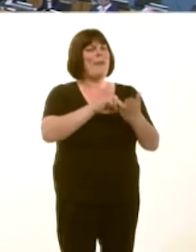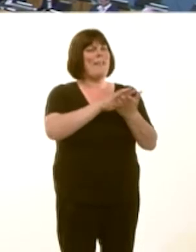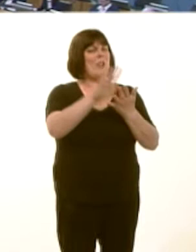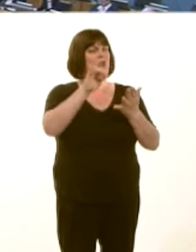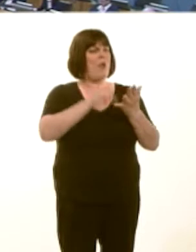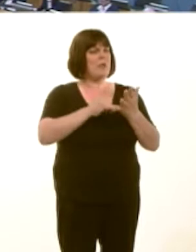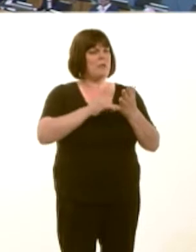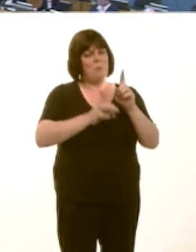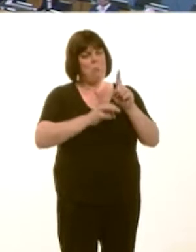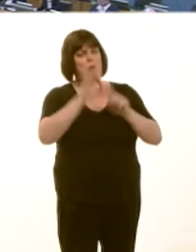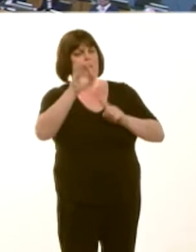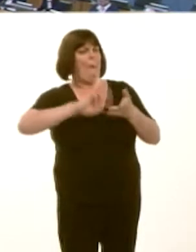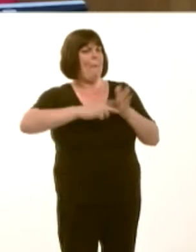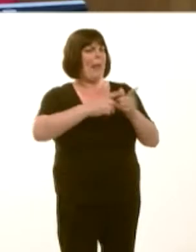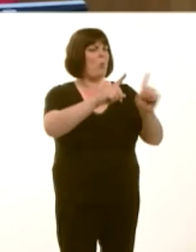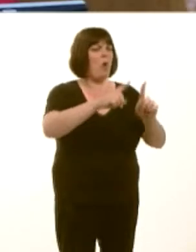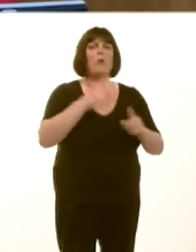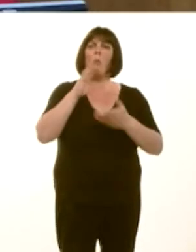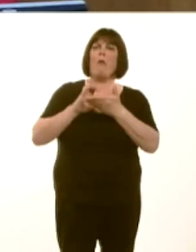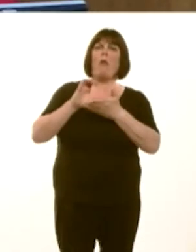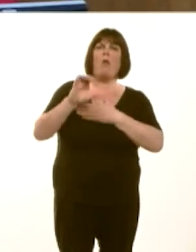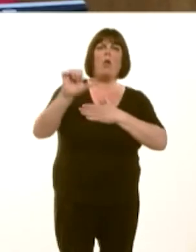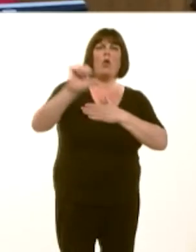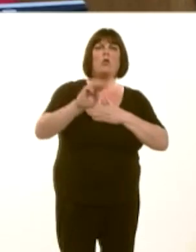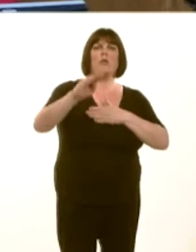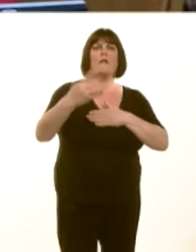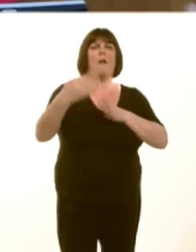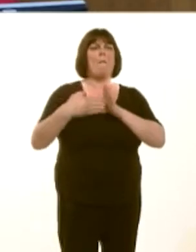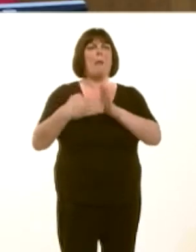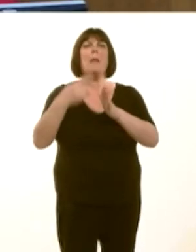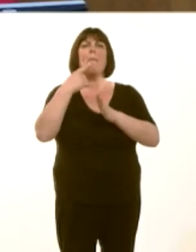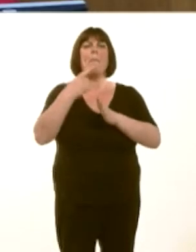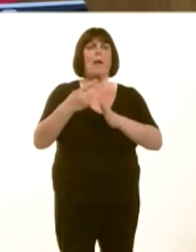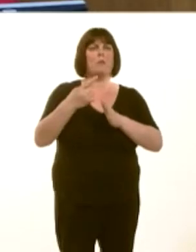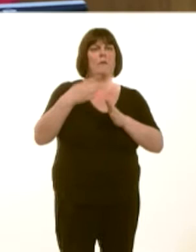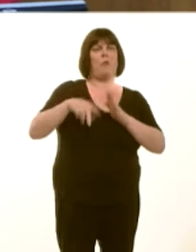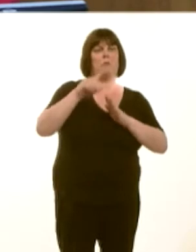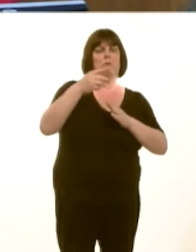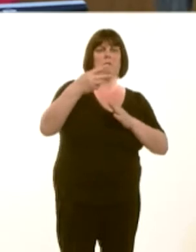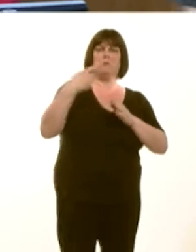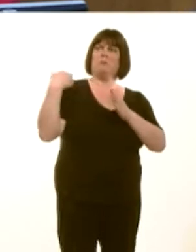Weíve invested an additional £295 million in 2015-16 for the NHS in Wales to deliver